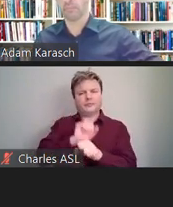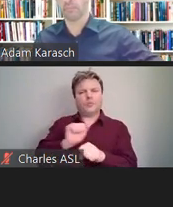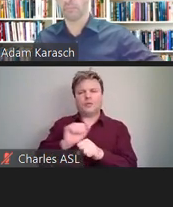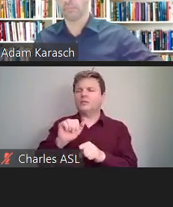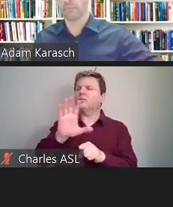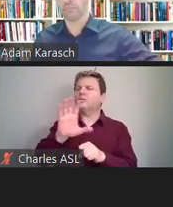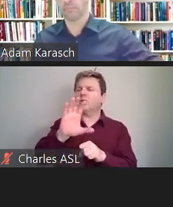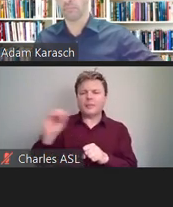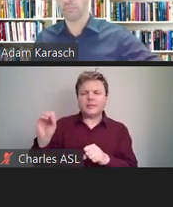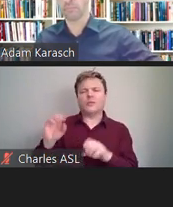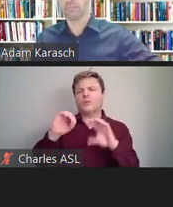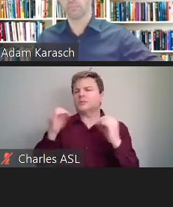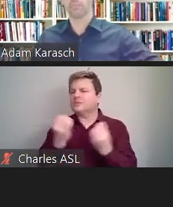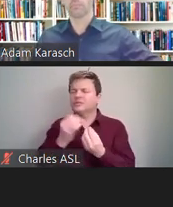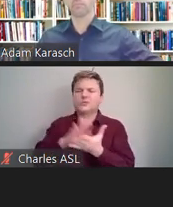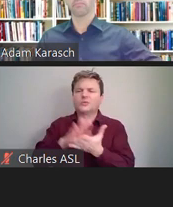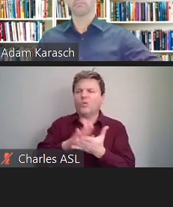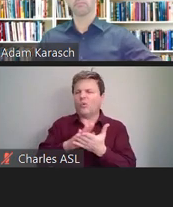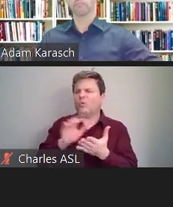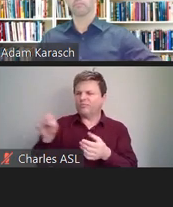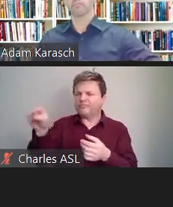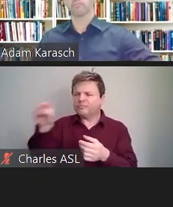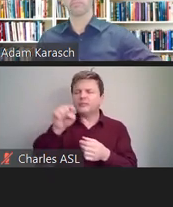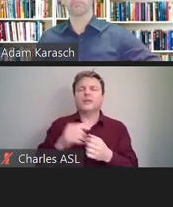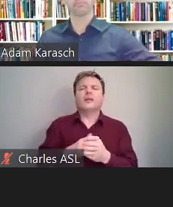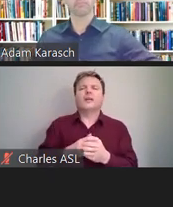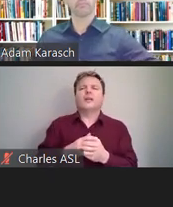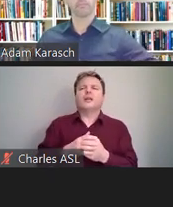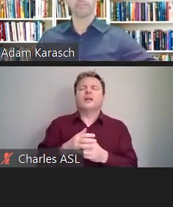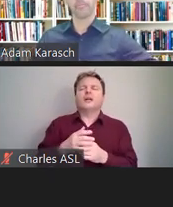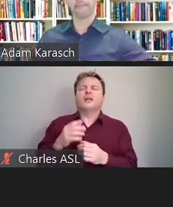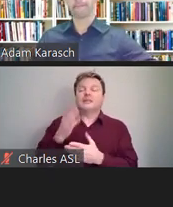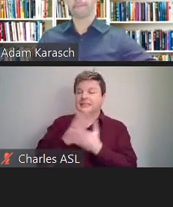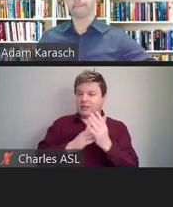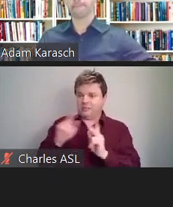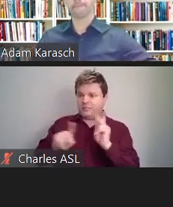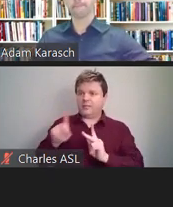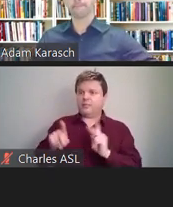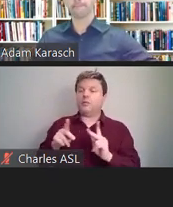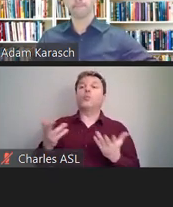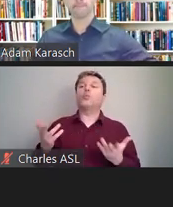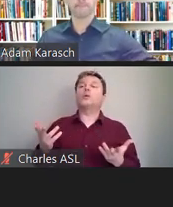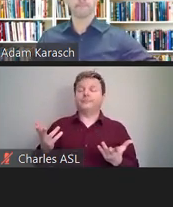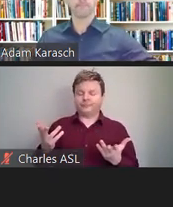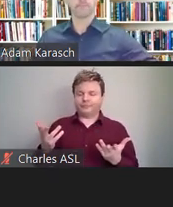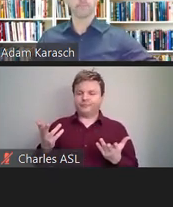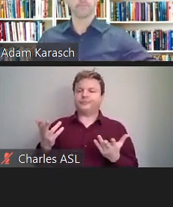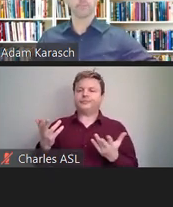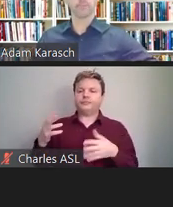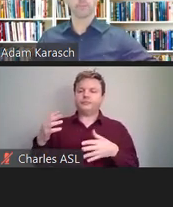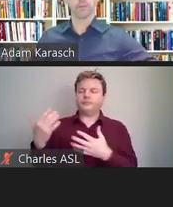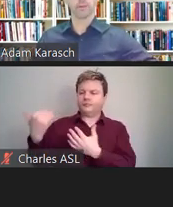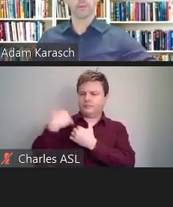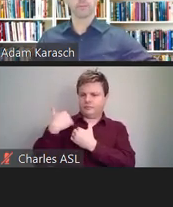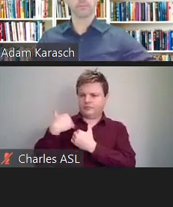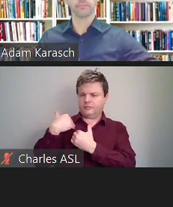whatever it might be, there are some people that are responsible to handle ADA issues,